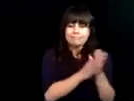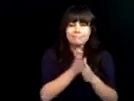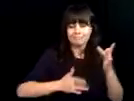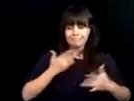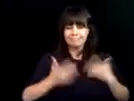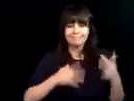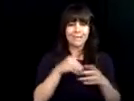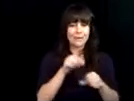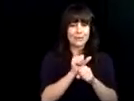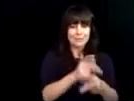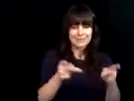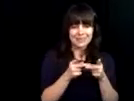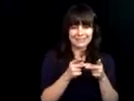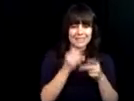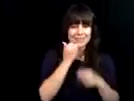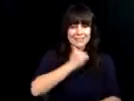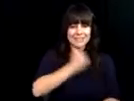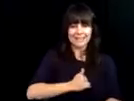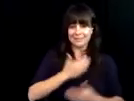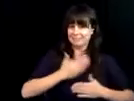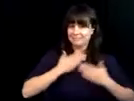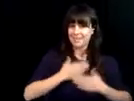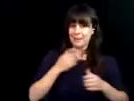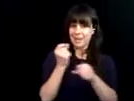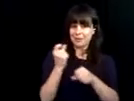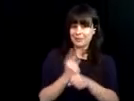Karen and Holly so we can see compassion and enthusiasm in the